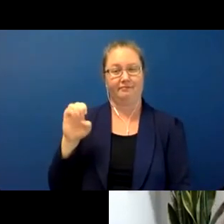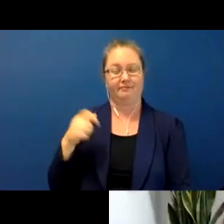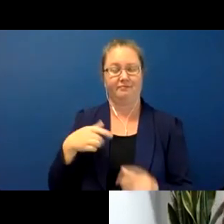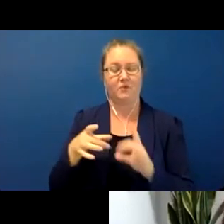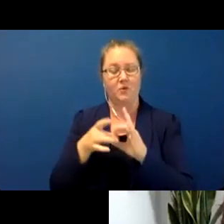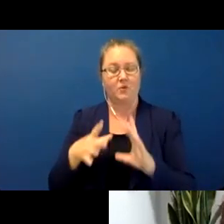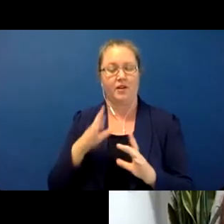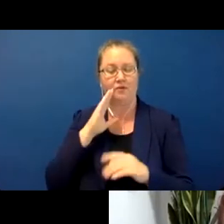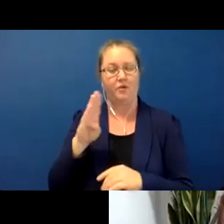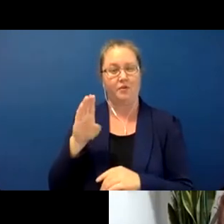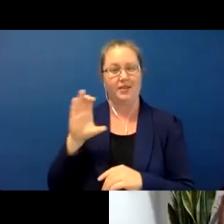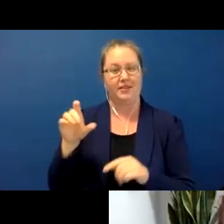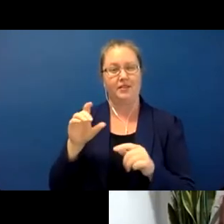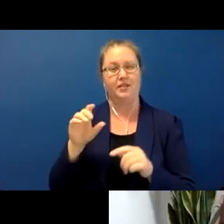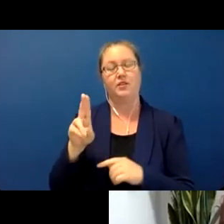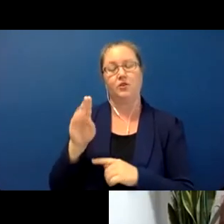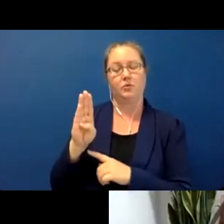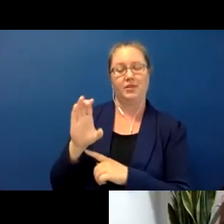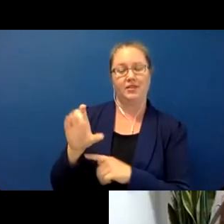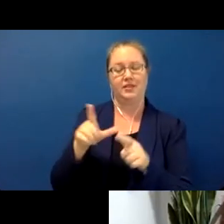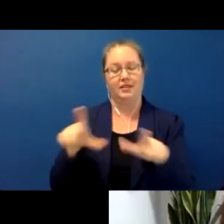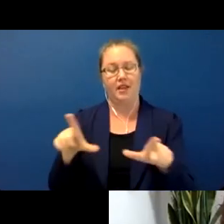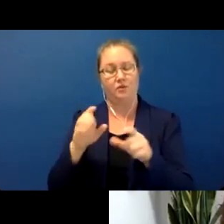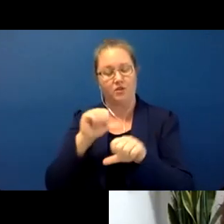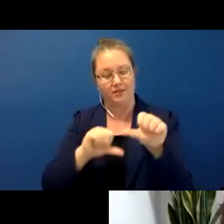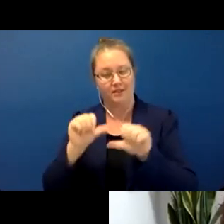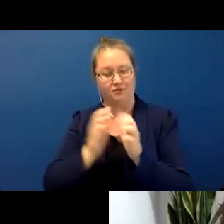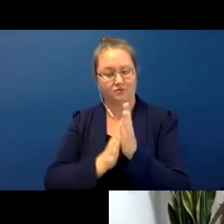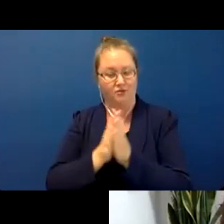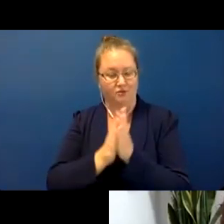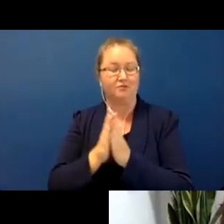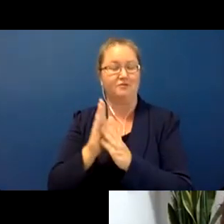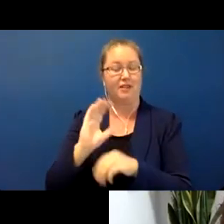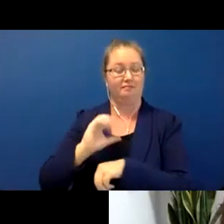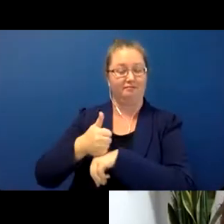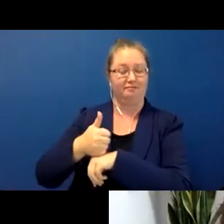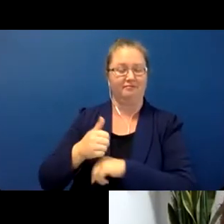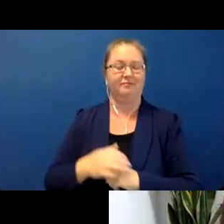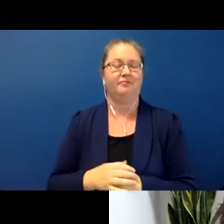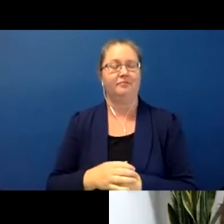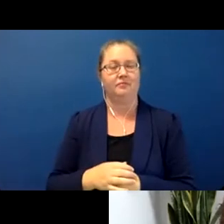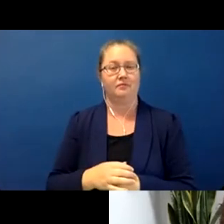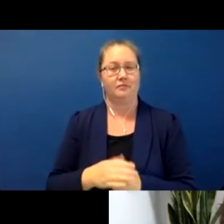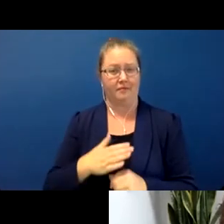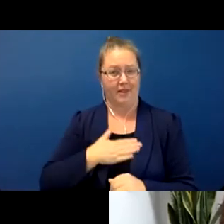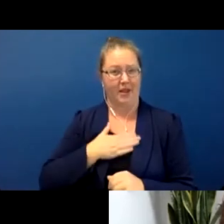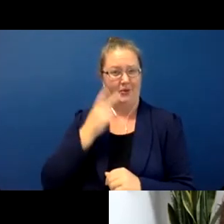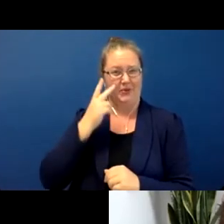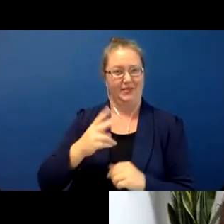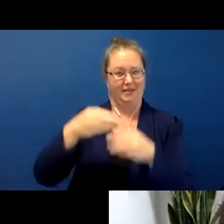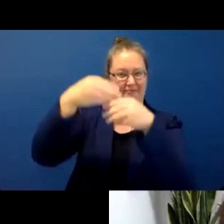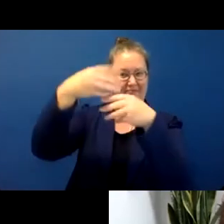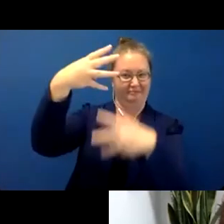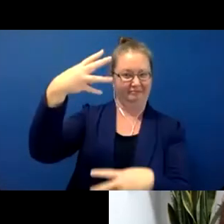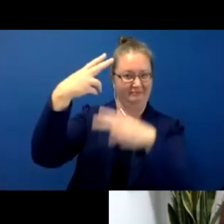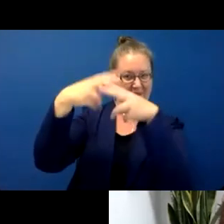coordinator for the UBC Language Sciences Initiative. I'm very glad to see so many familiar